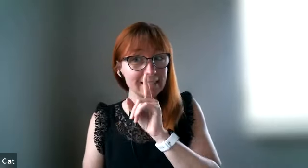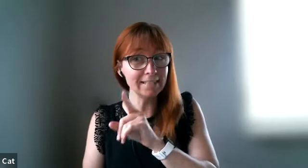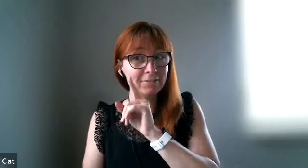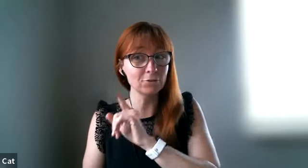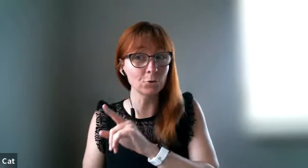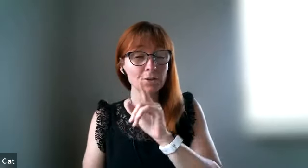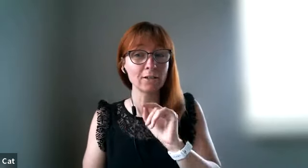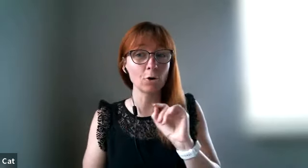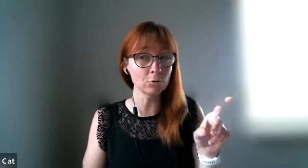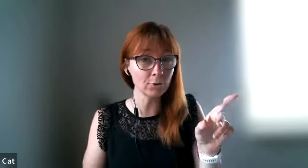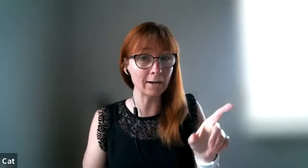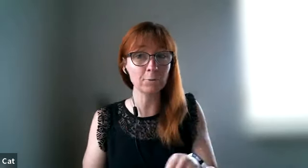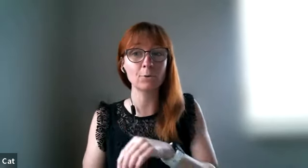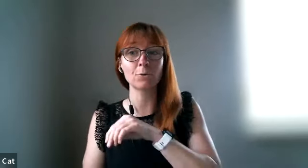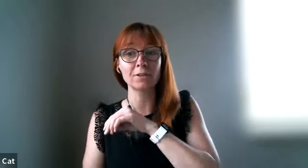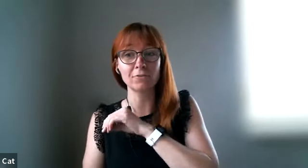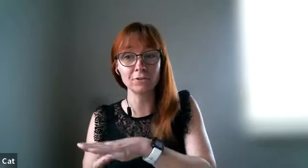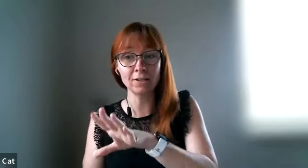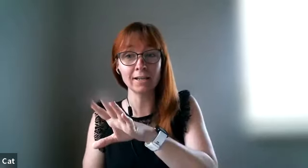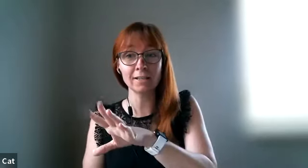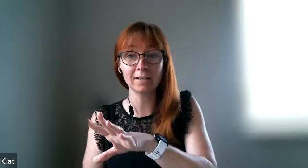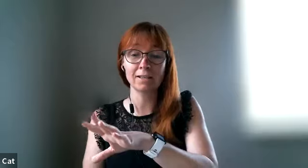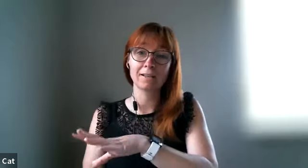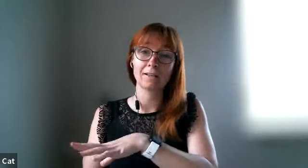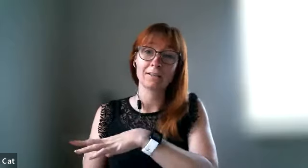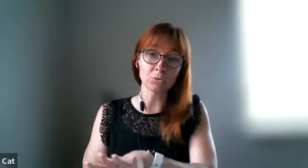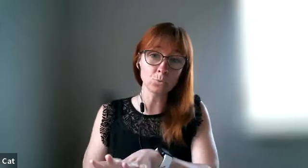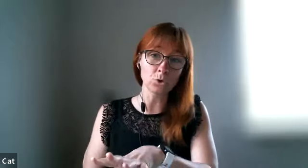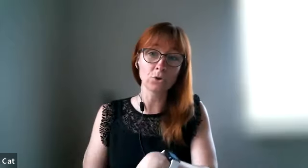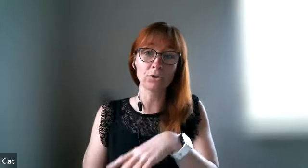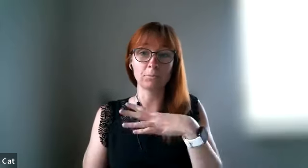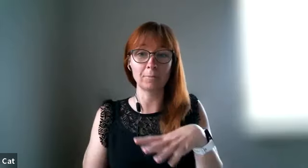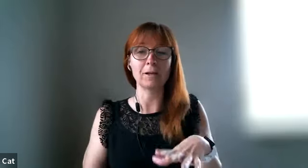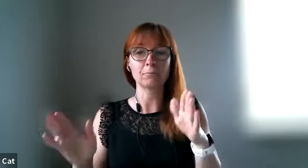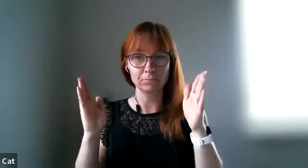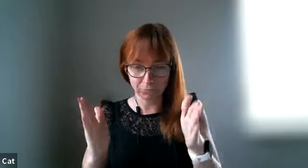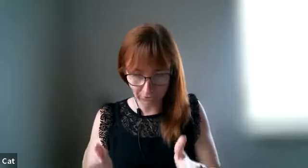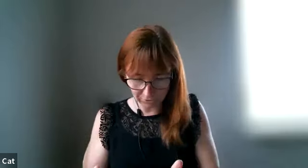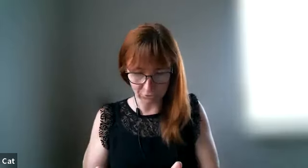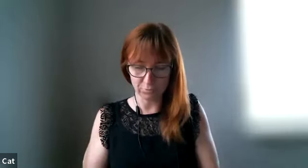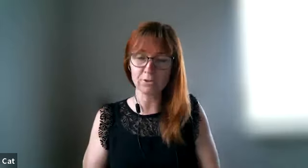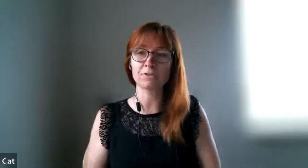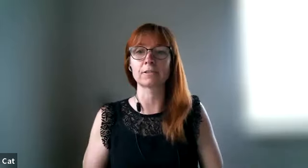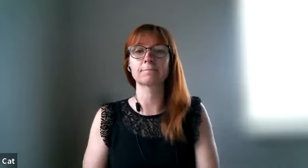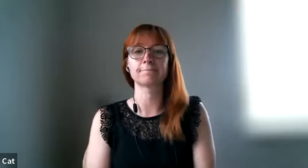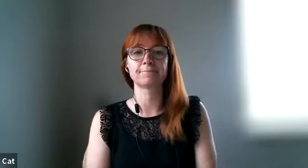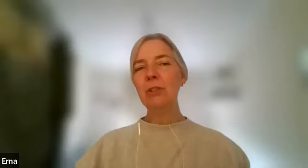even though they call you out or they feel like it doesn't work blah blah continue do you but do you